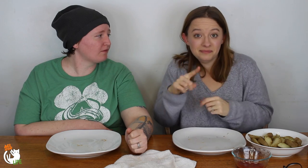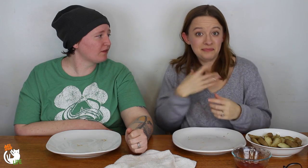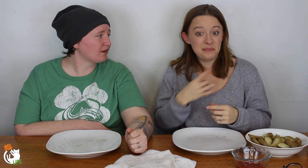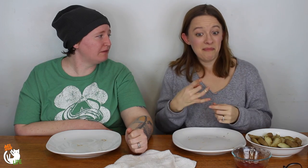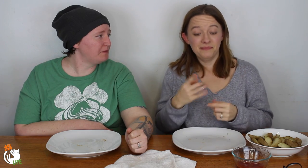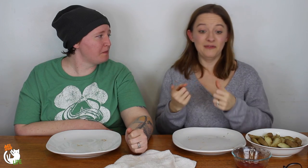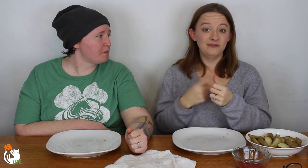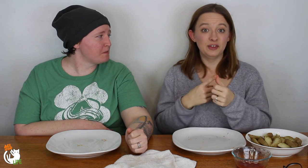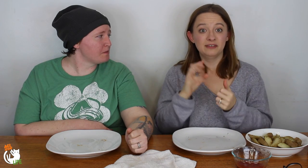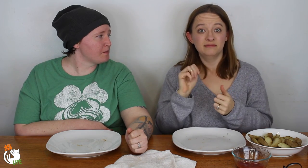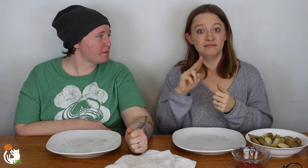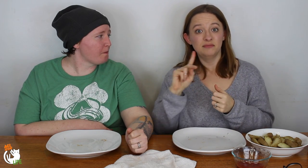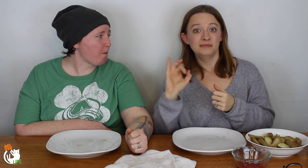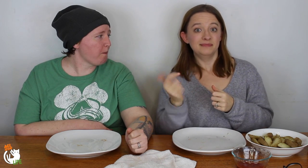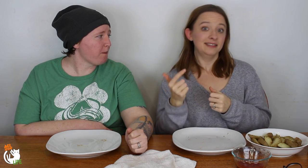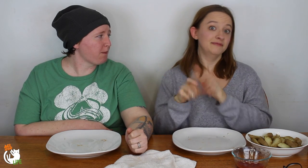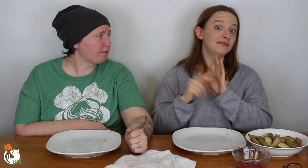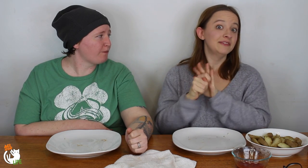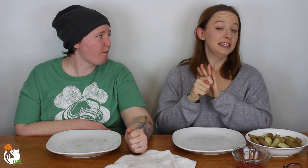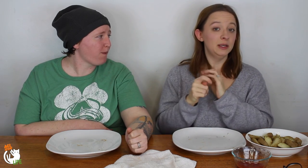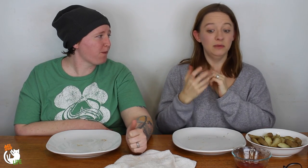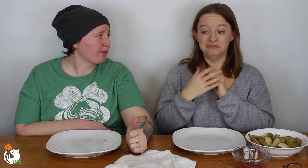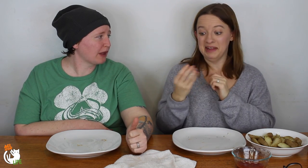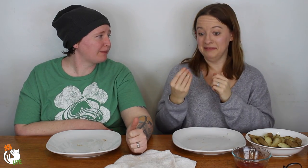So, hopefully you guys liked our first Mukbang video